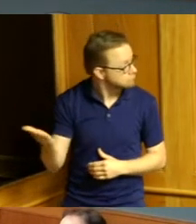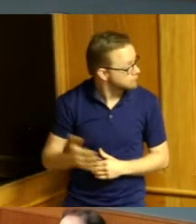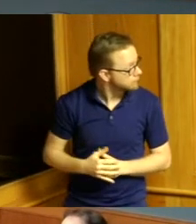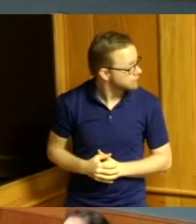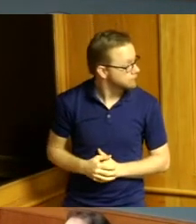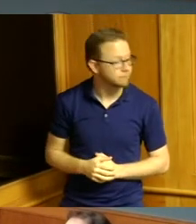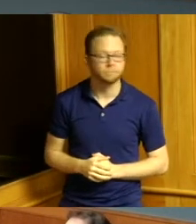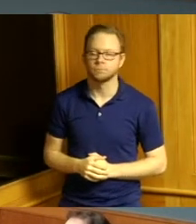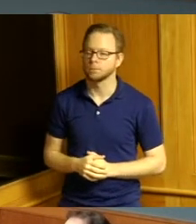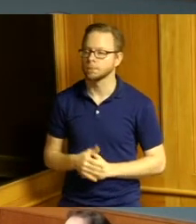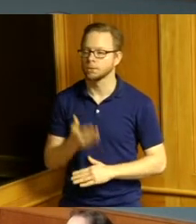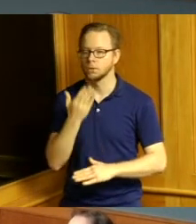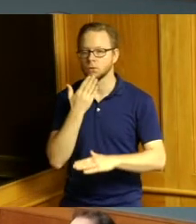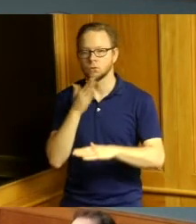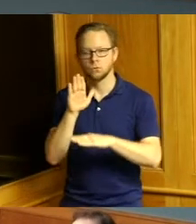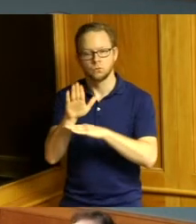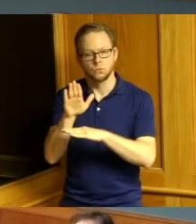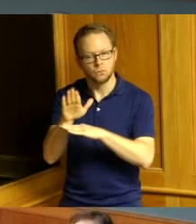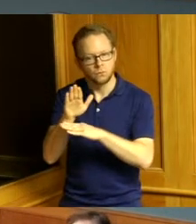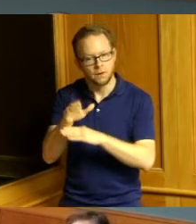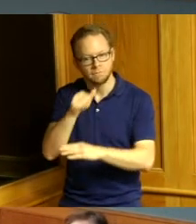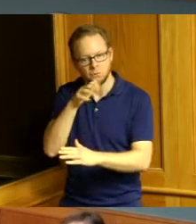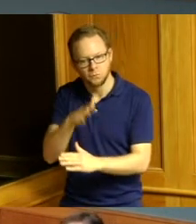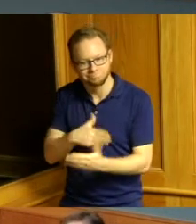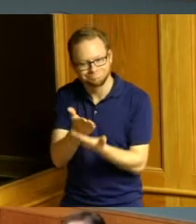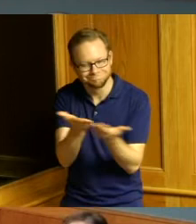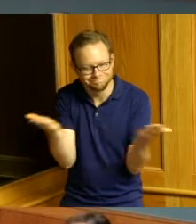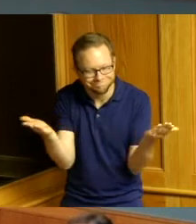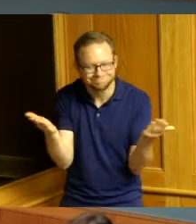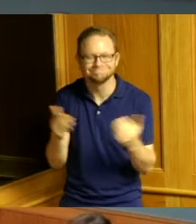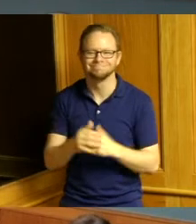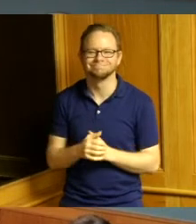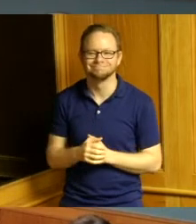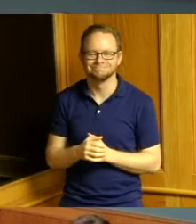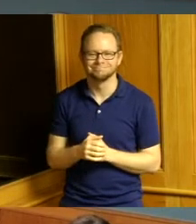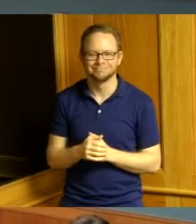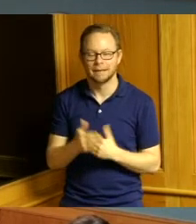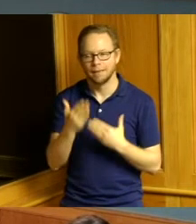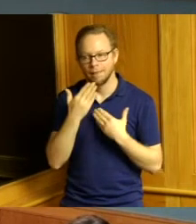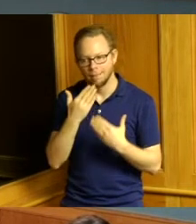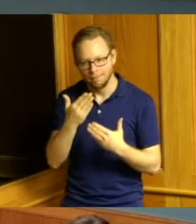good afternoon ladies thank you for bringing up Martin Luther King I'm